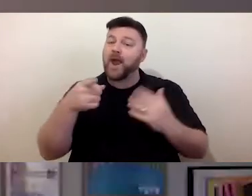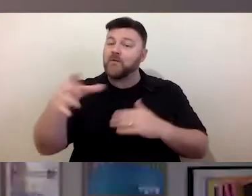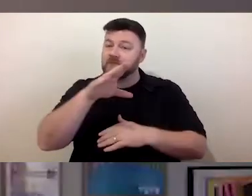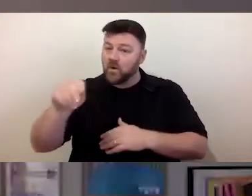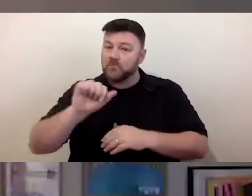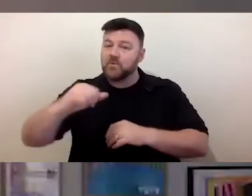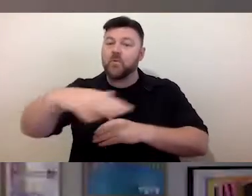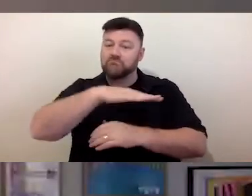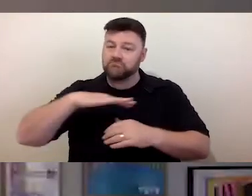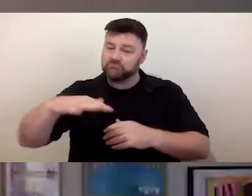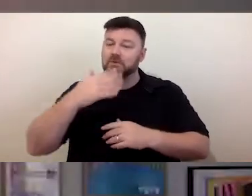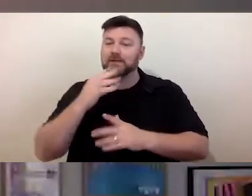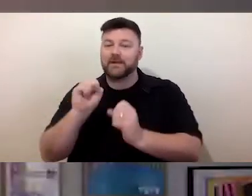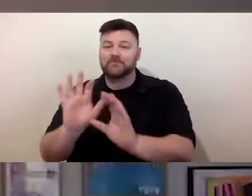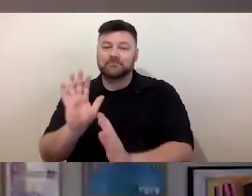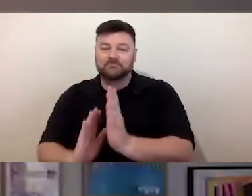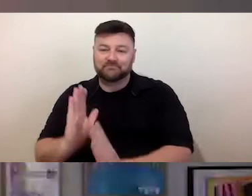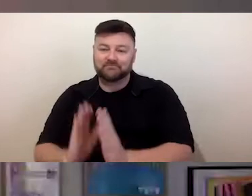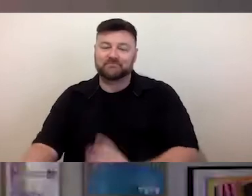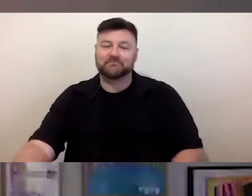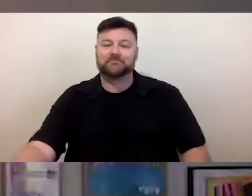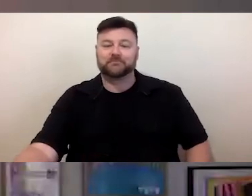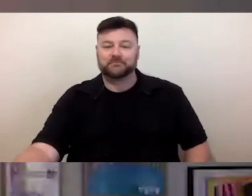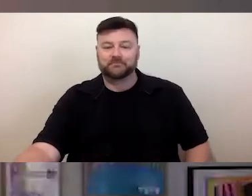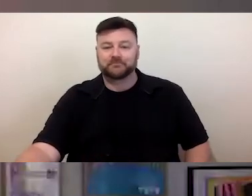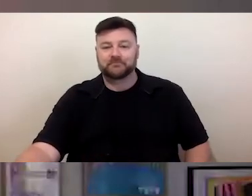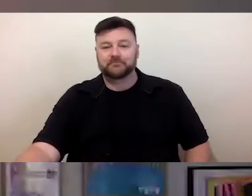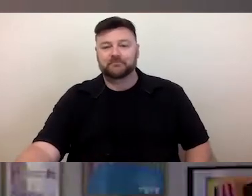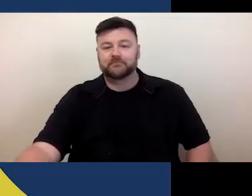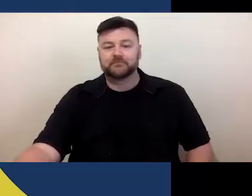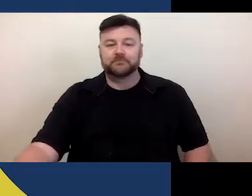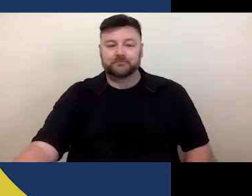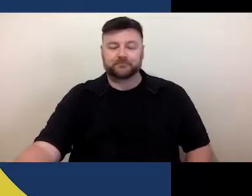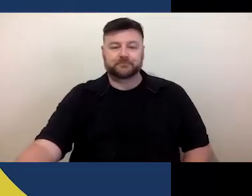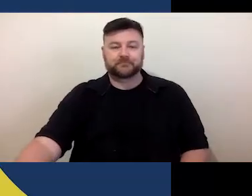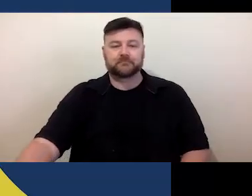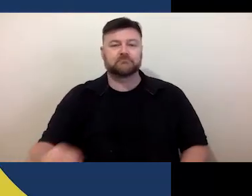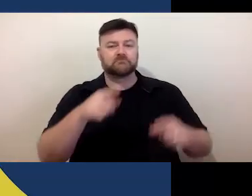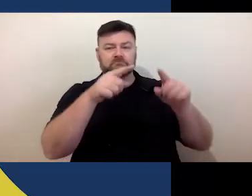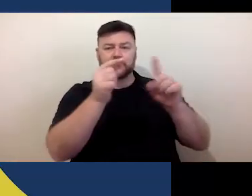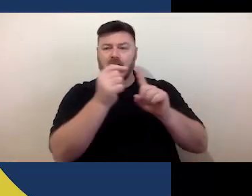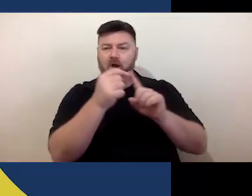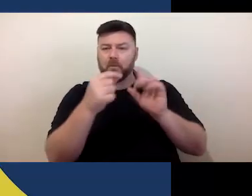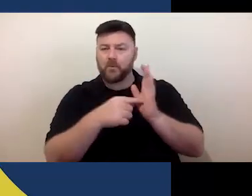The slide on screen is a blue-and-gold PowerPoint slide.